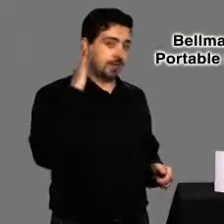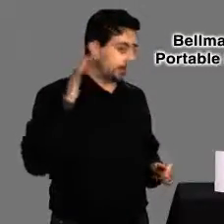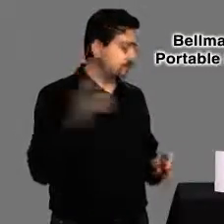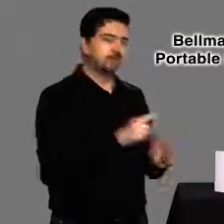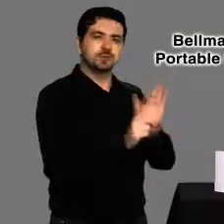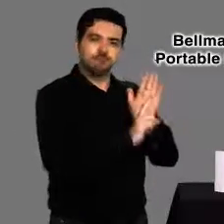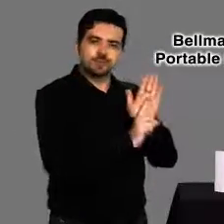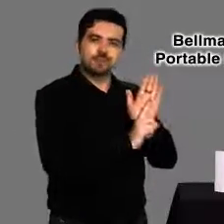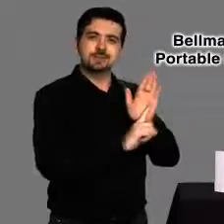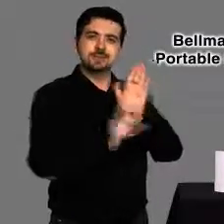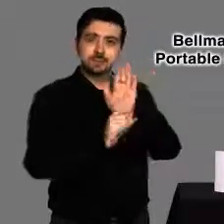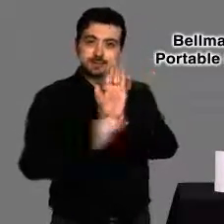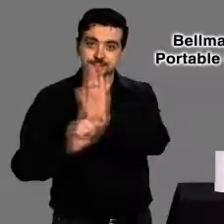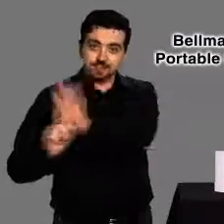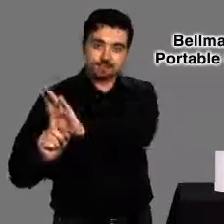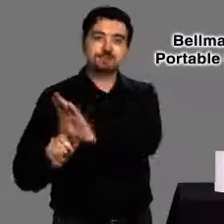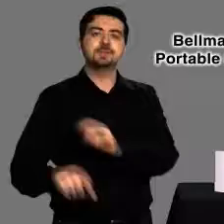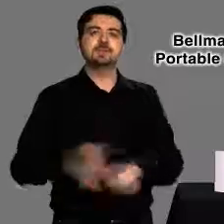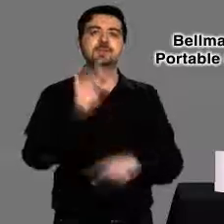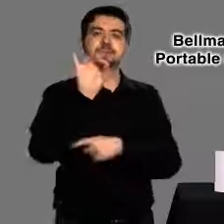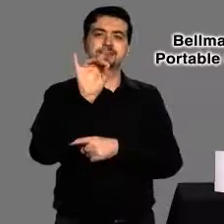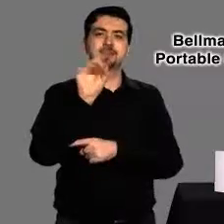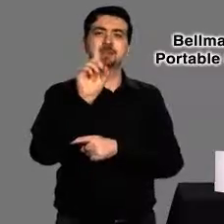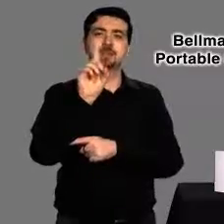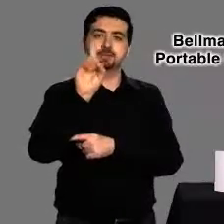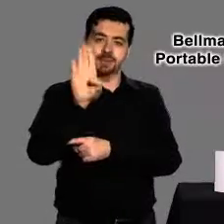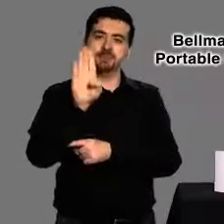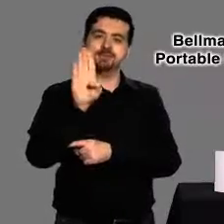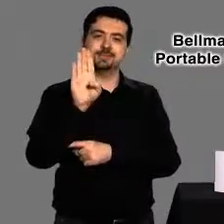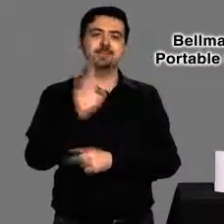Or you can use the adjustable loud audible signals (up to 80dB).